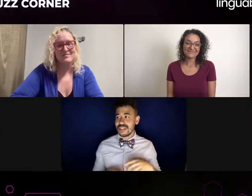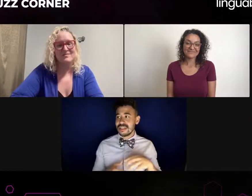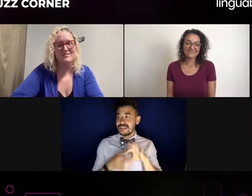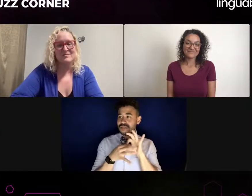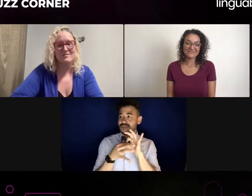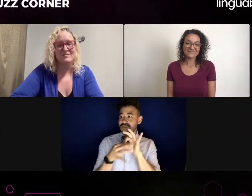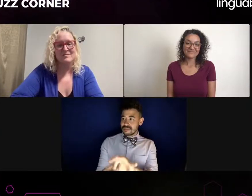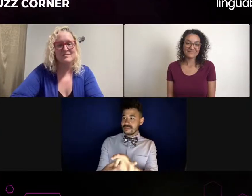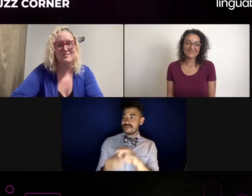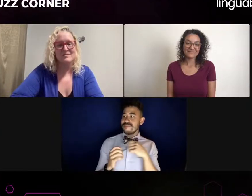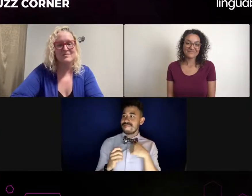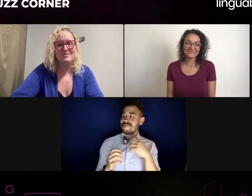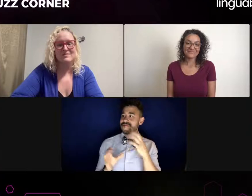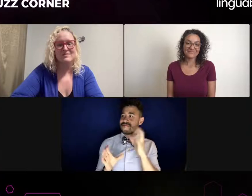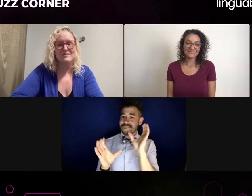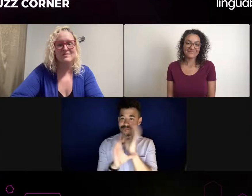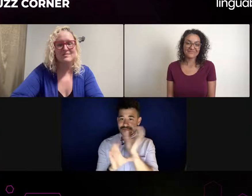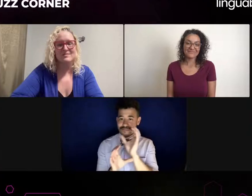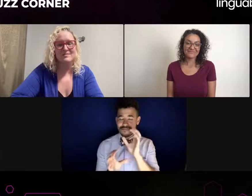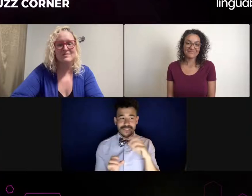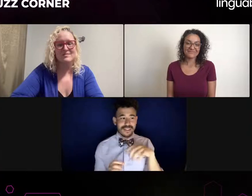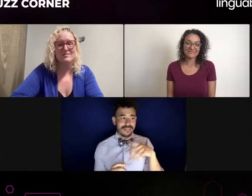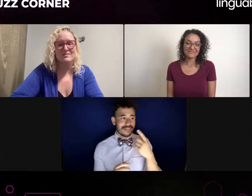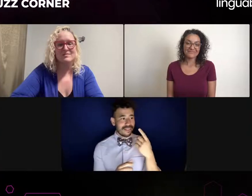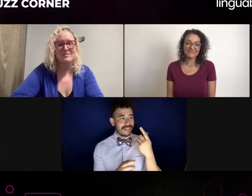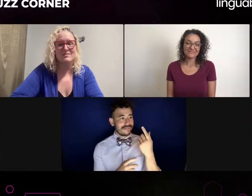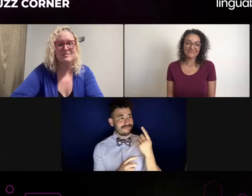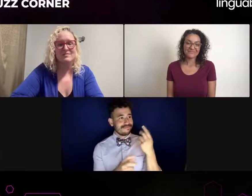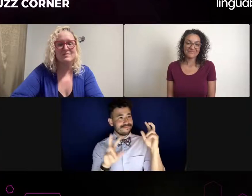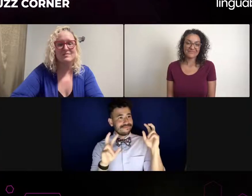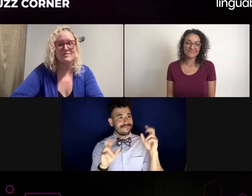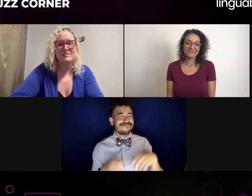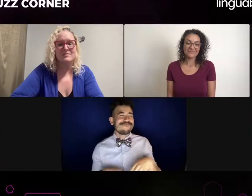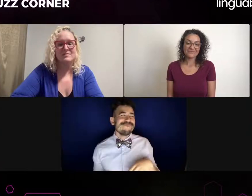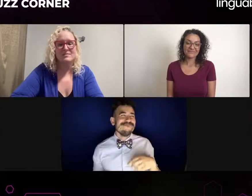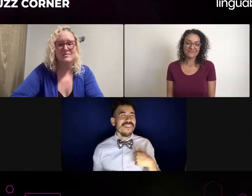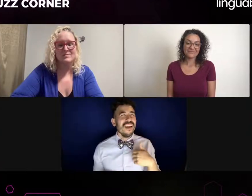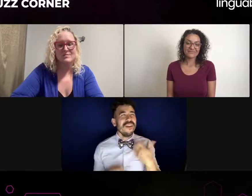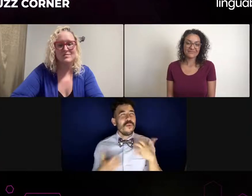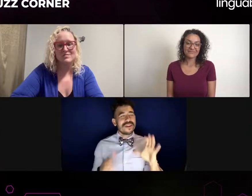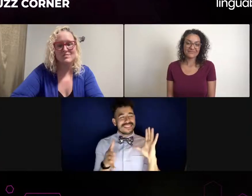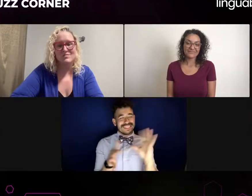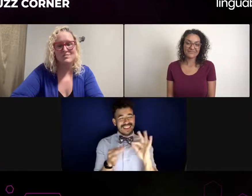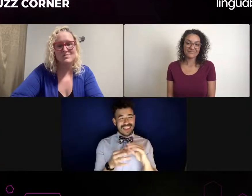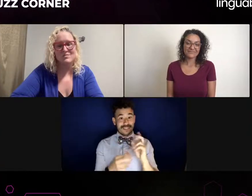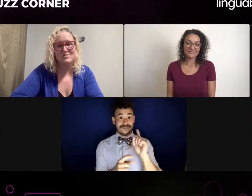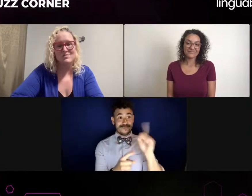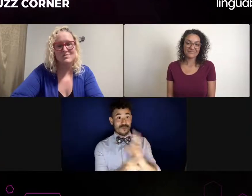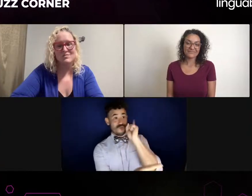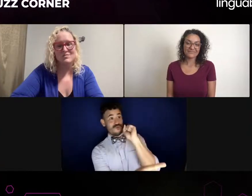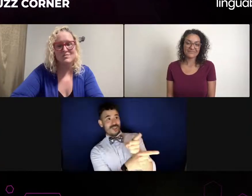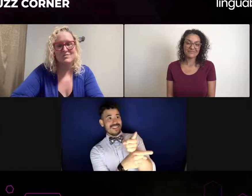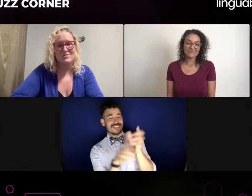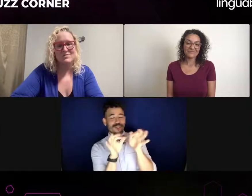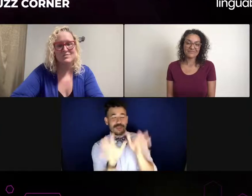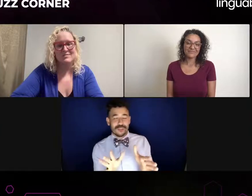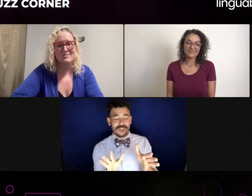The rest is history, as they say. So from childhood, I really enjoyed play-acting and playing different characters.